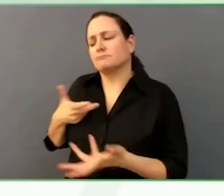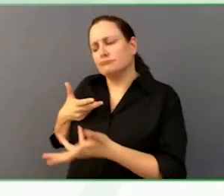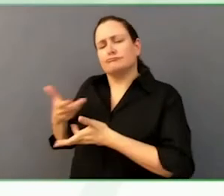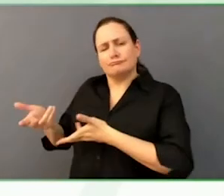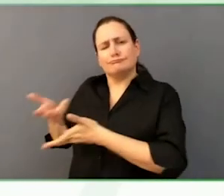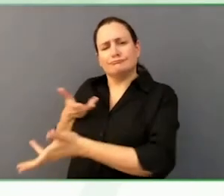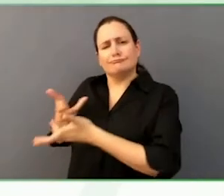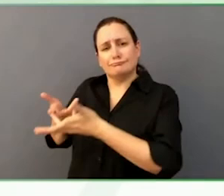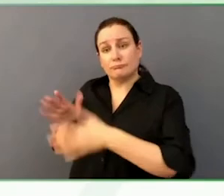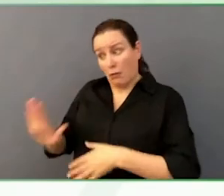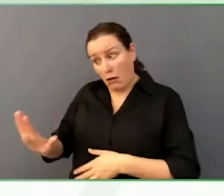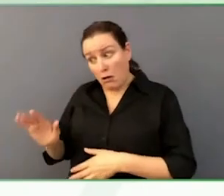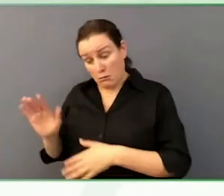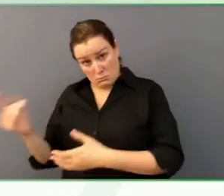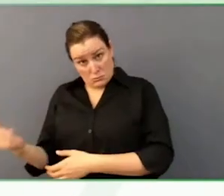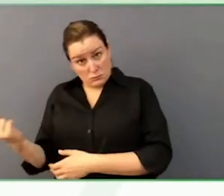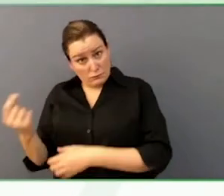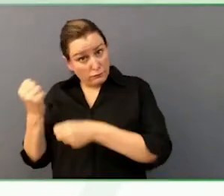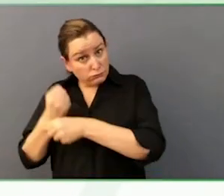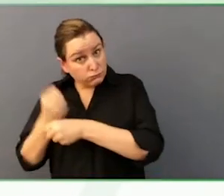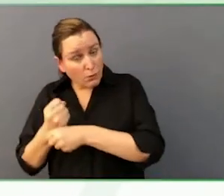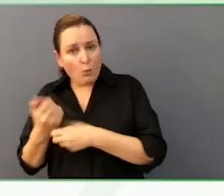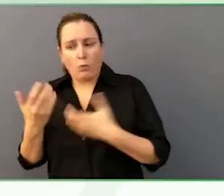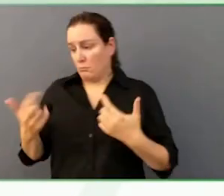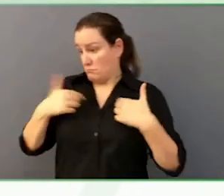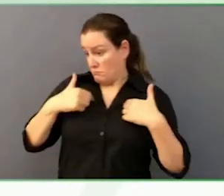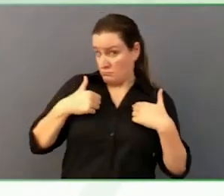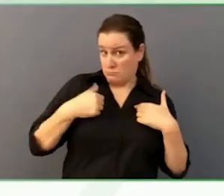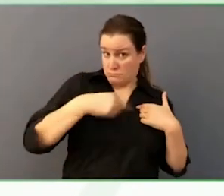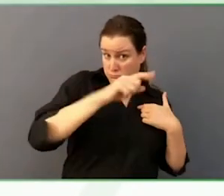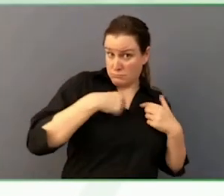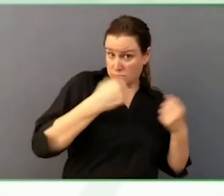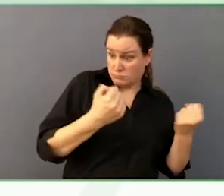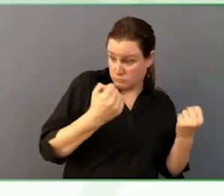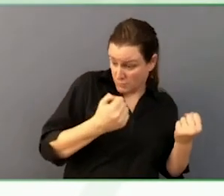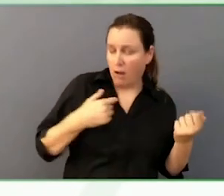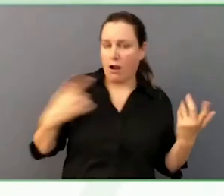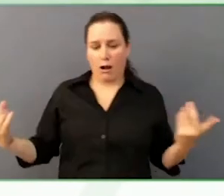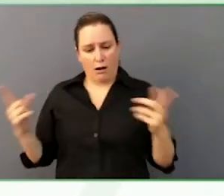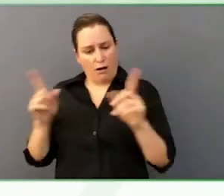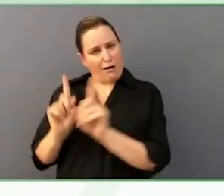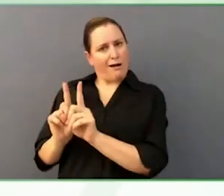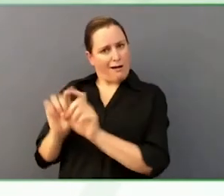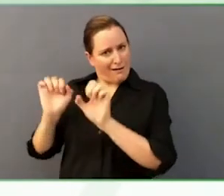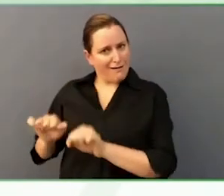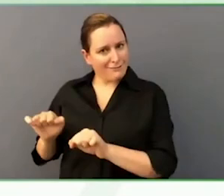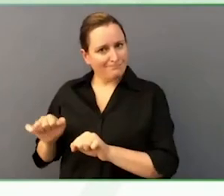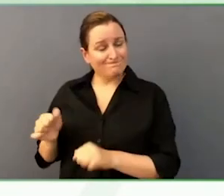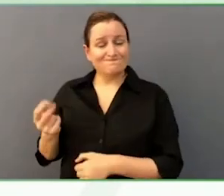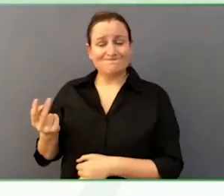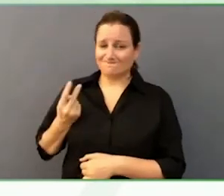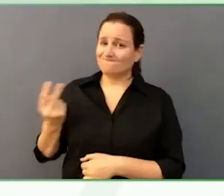And in this way, Nicholas's life is a project that requires project